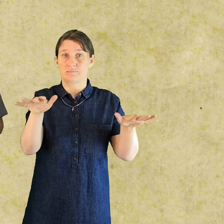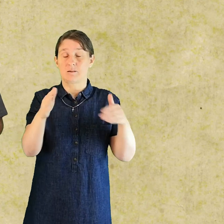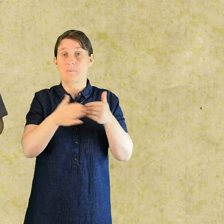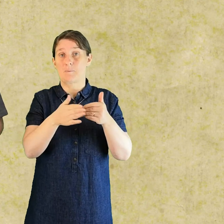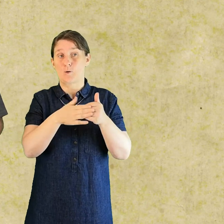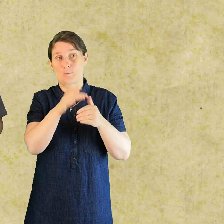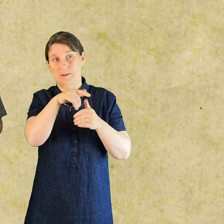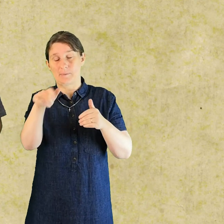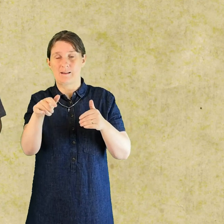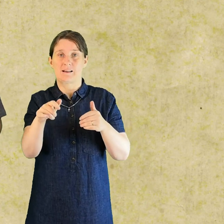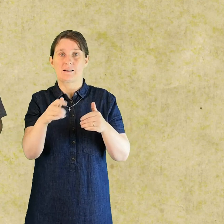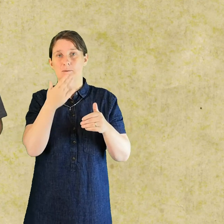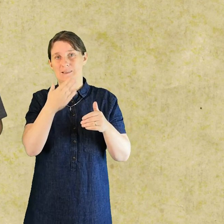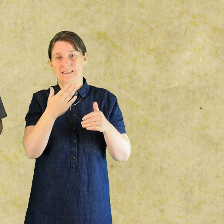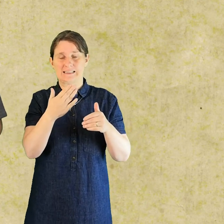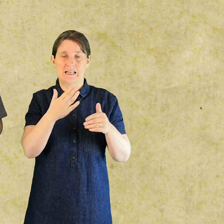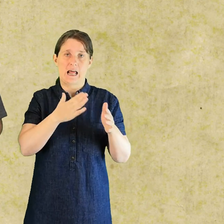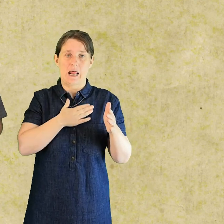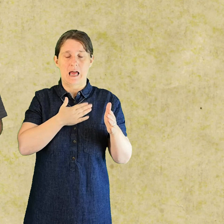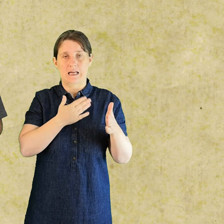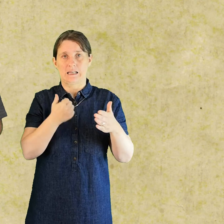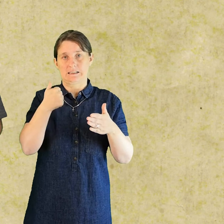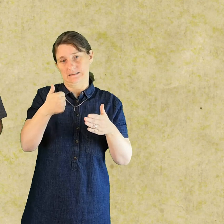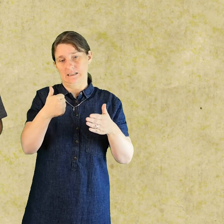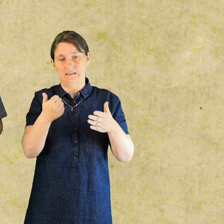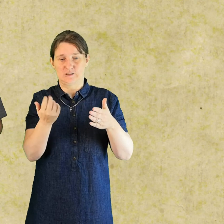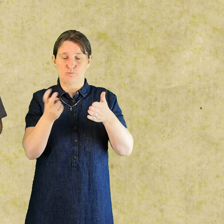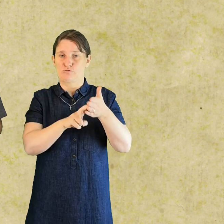and like this video thank you See you next week,